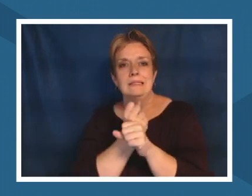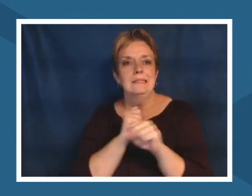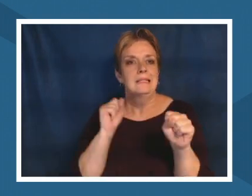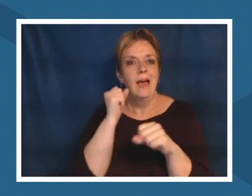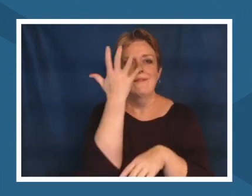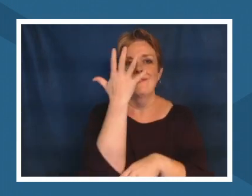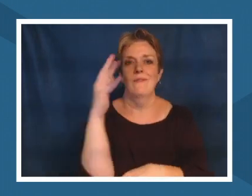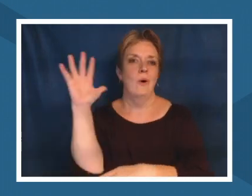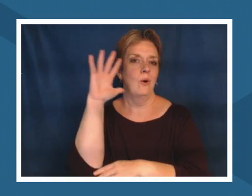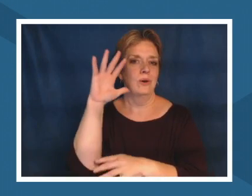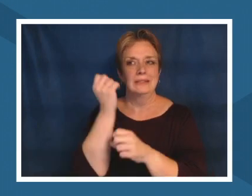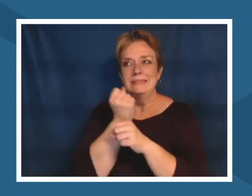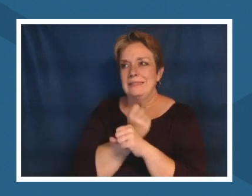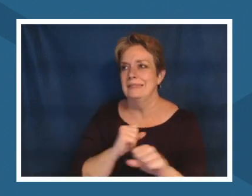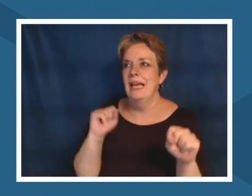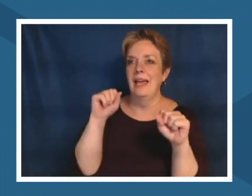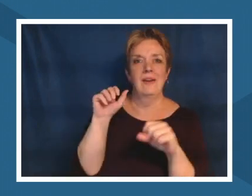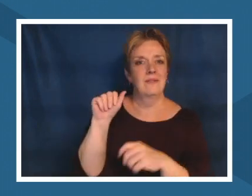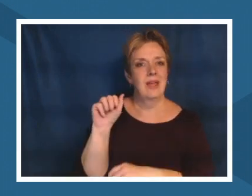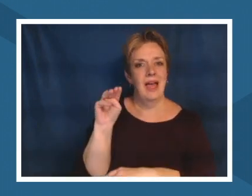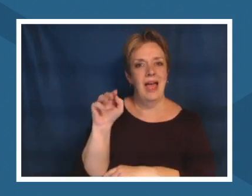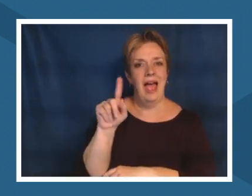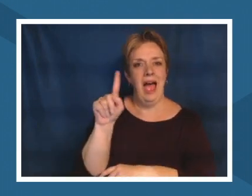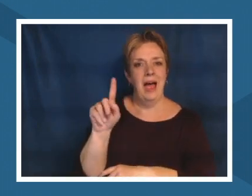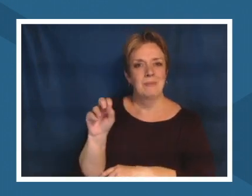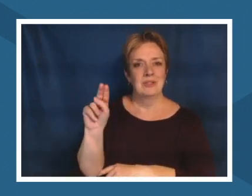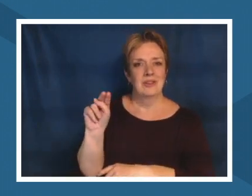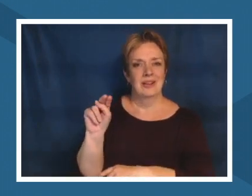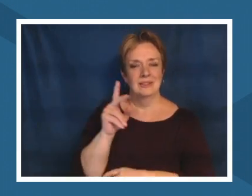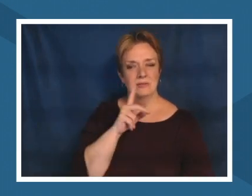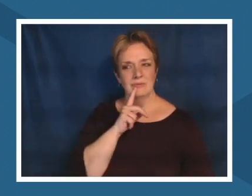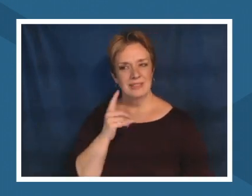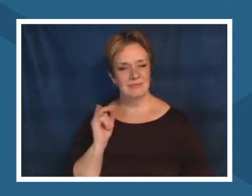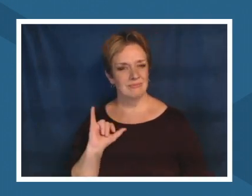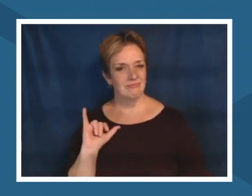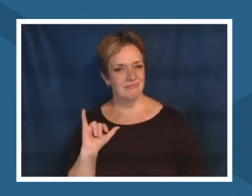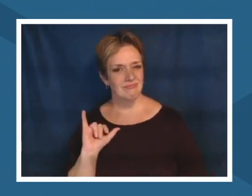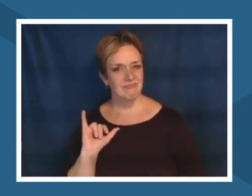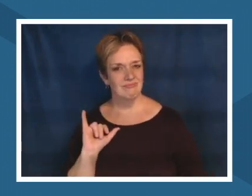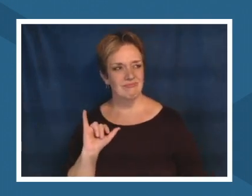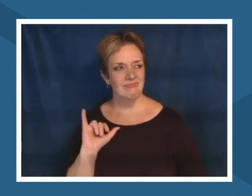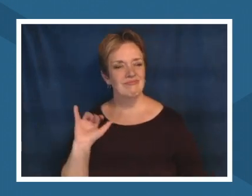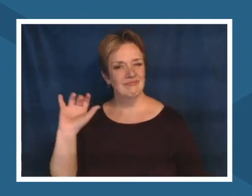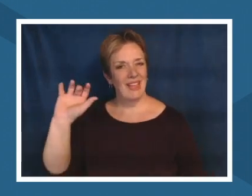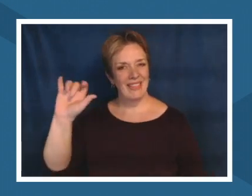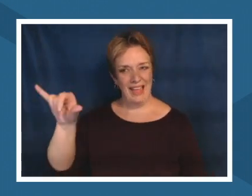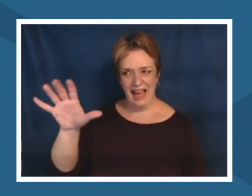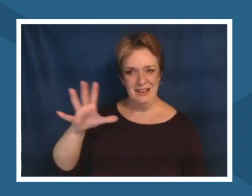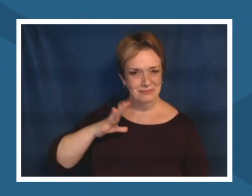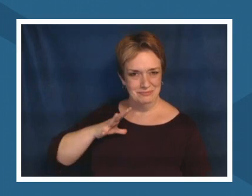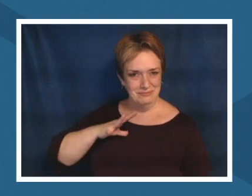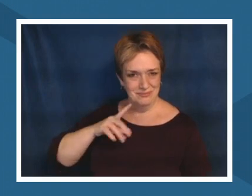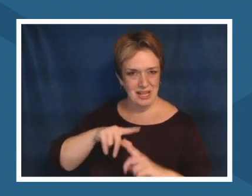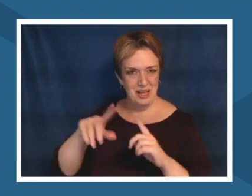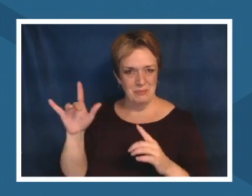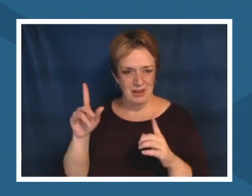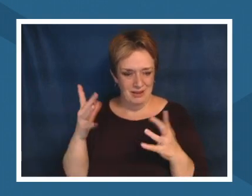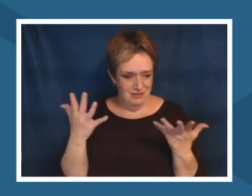i'm at and allowing students to feel like they can do things to better where they are here and bringing that